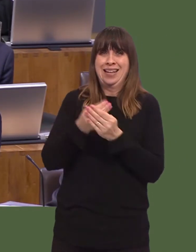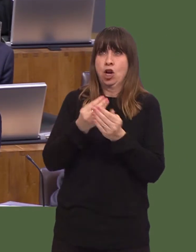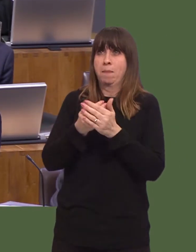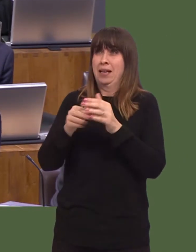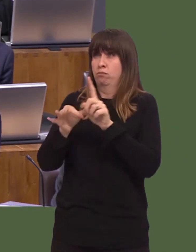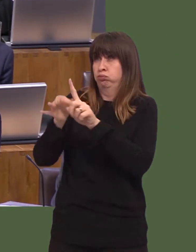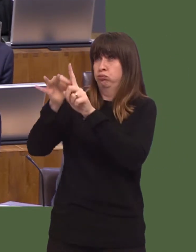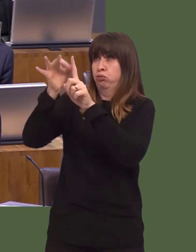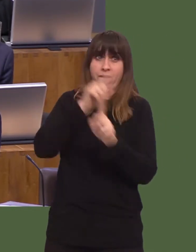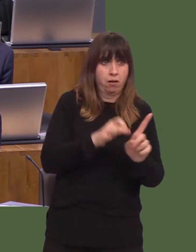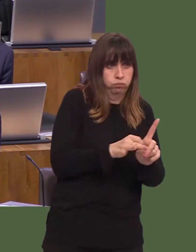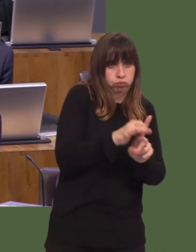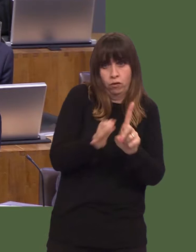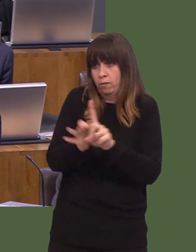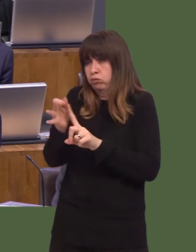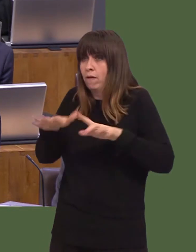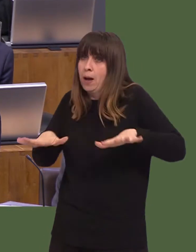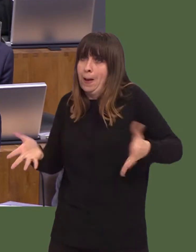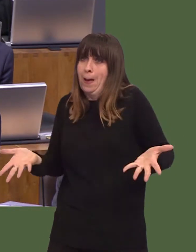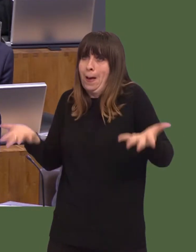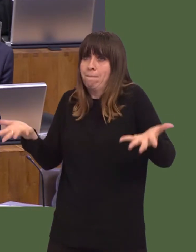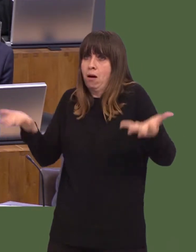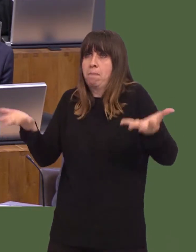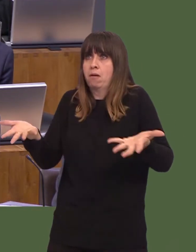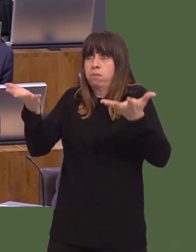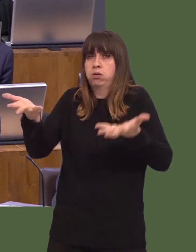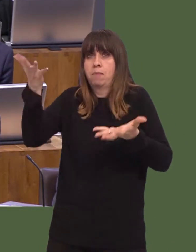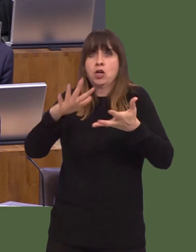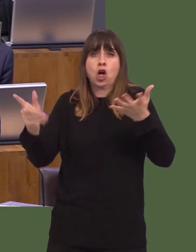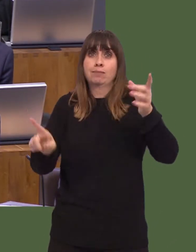over the course of the next few years, rather than seeing some parts of the Valleys do well